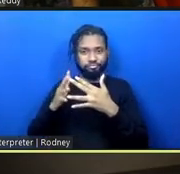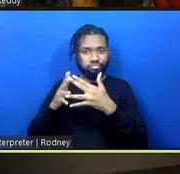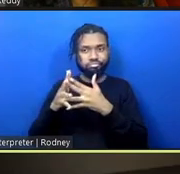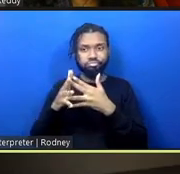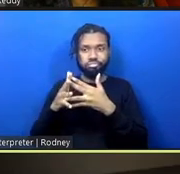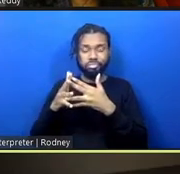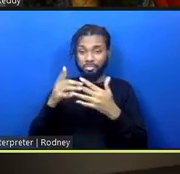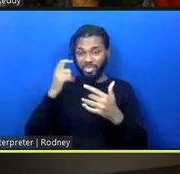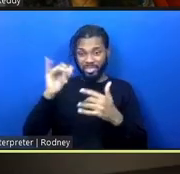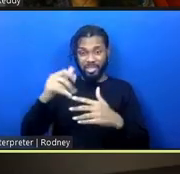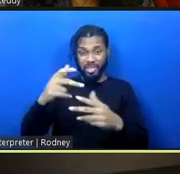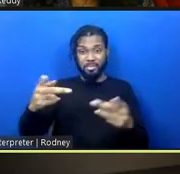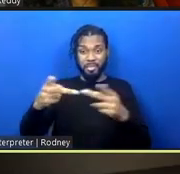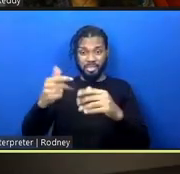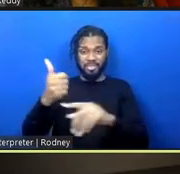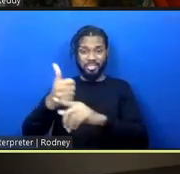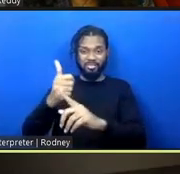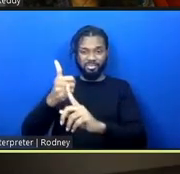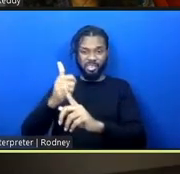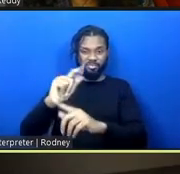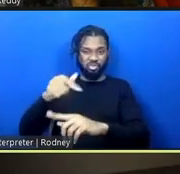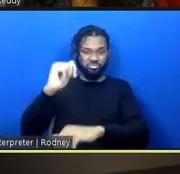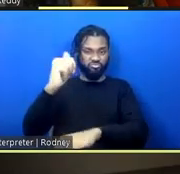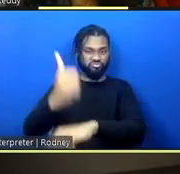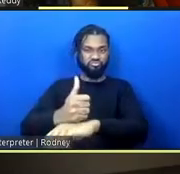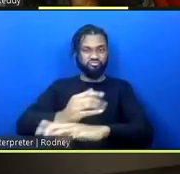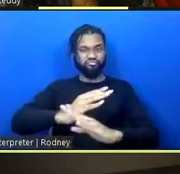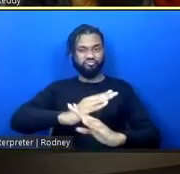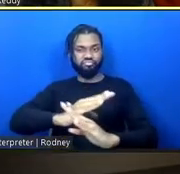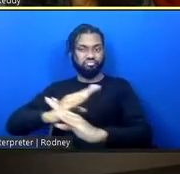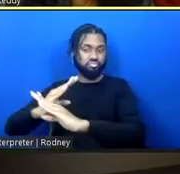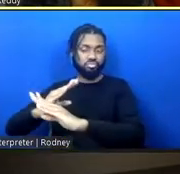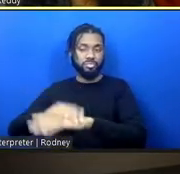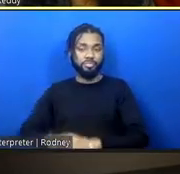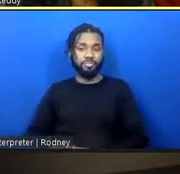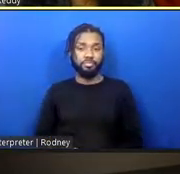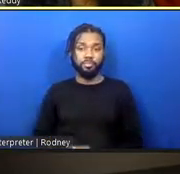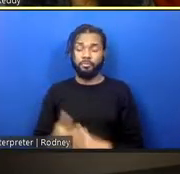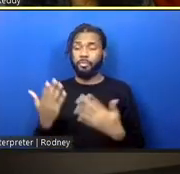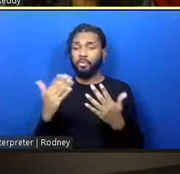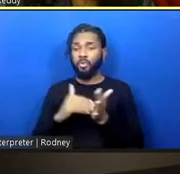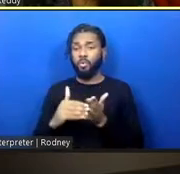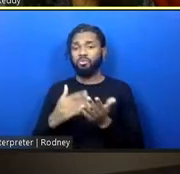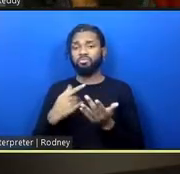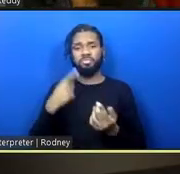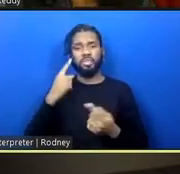fixed. And, you know, I also think about, often I've been thinking so much about the